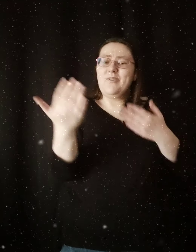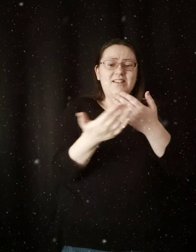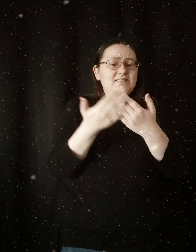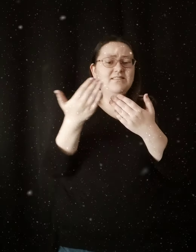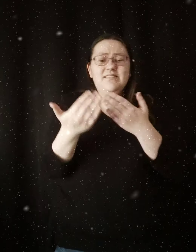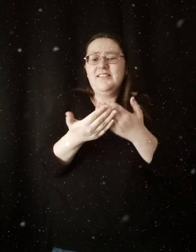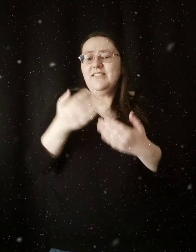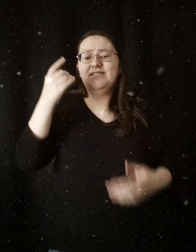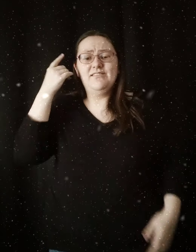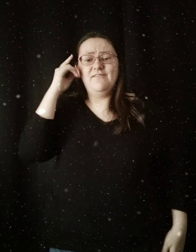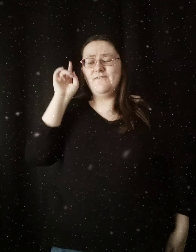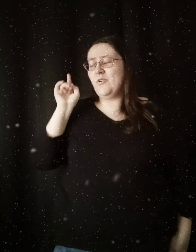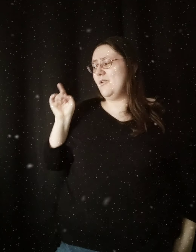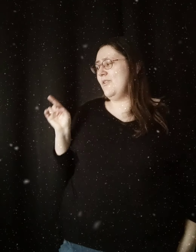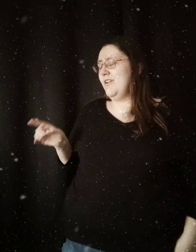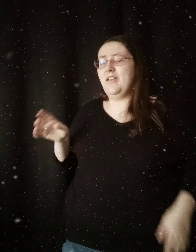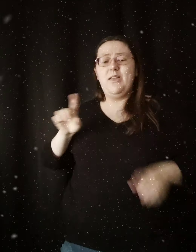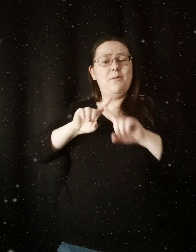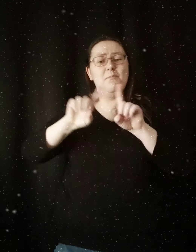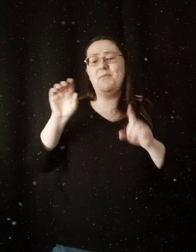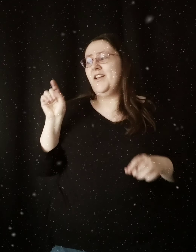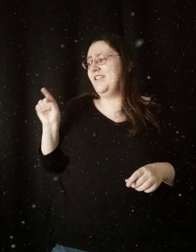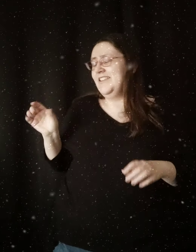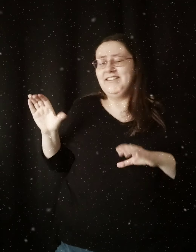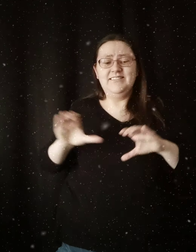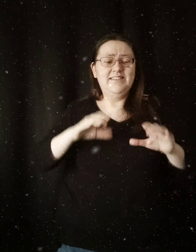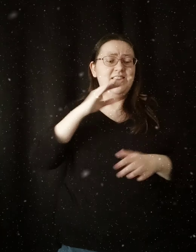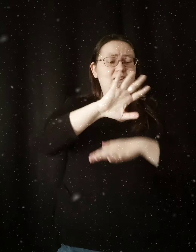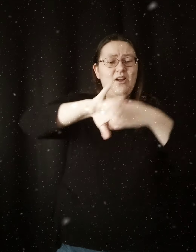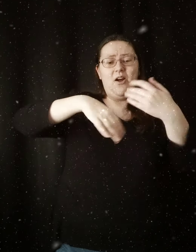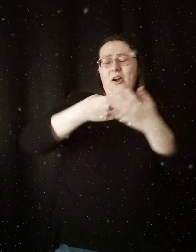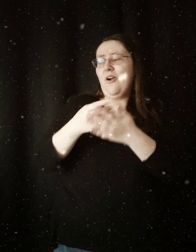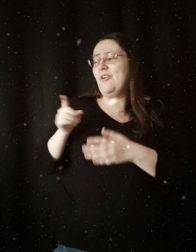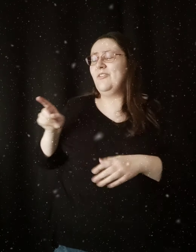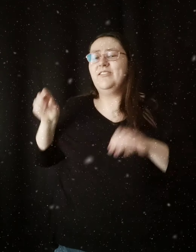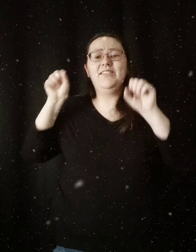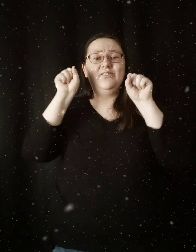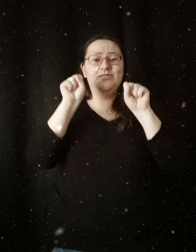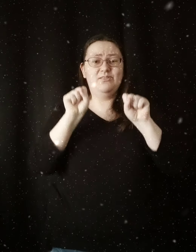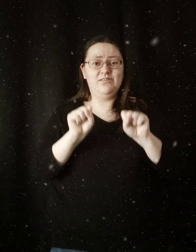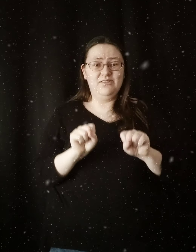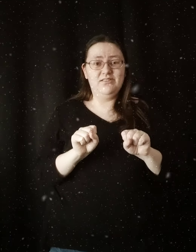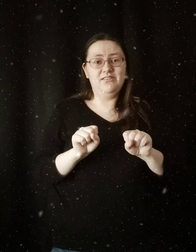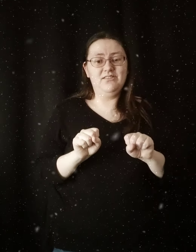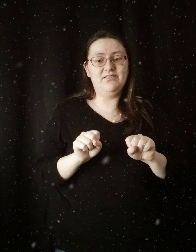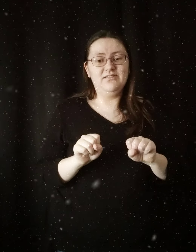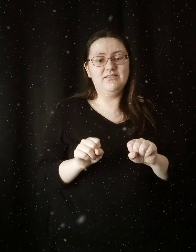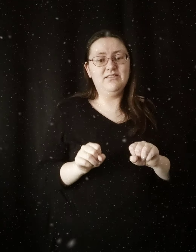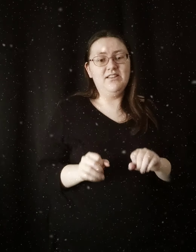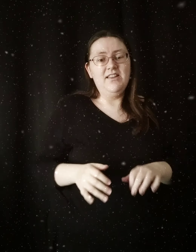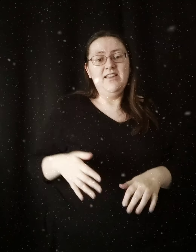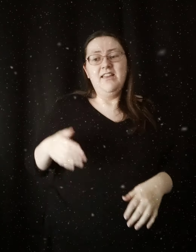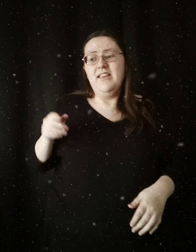It wasn't easy for him But he did all could